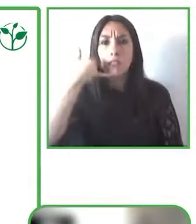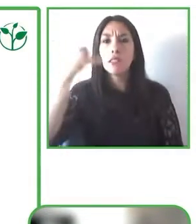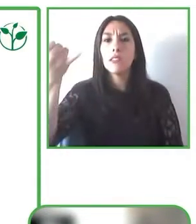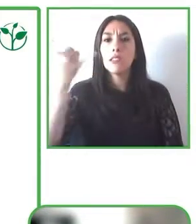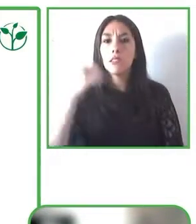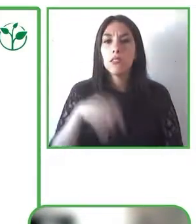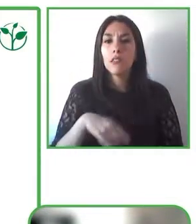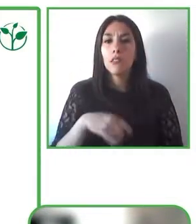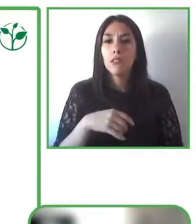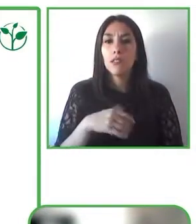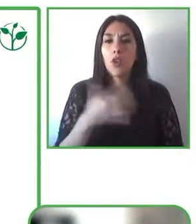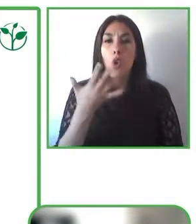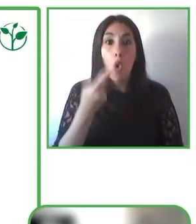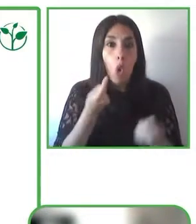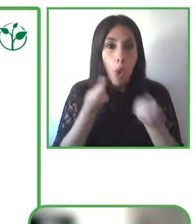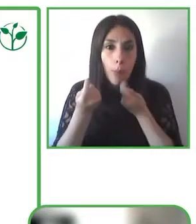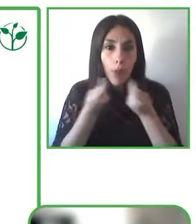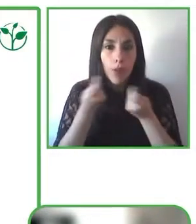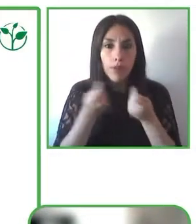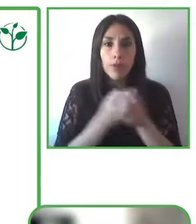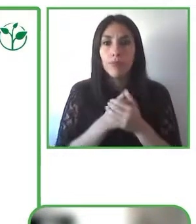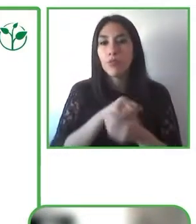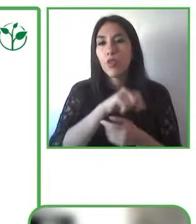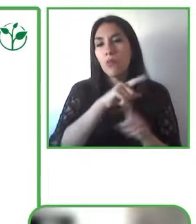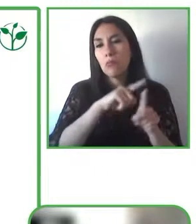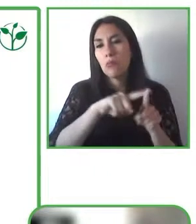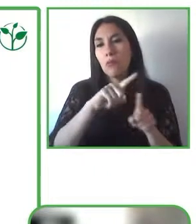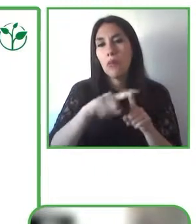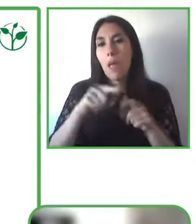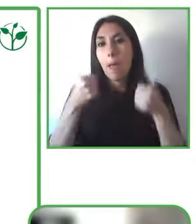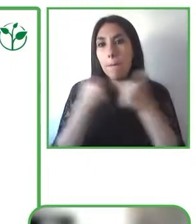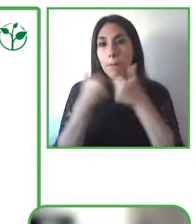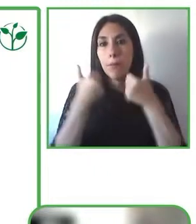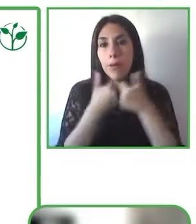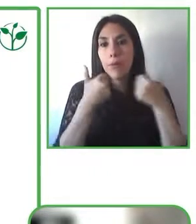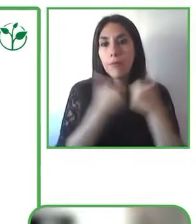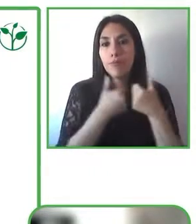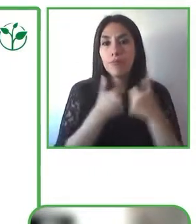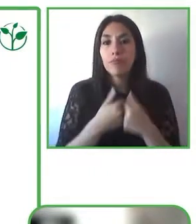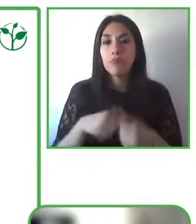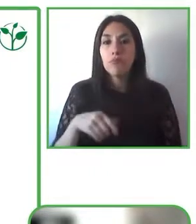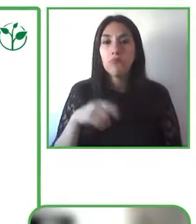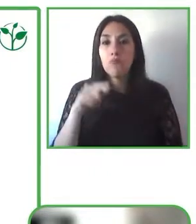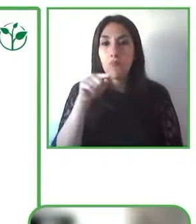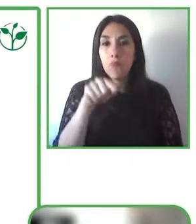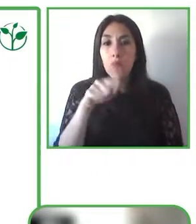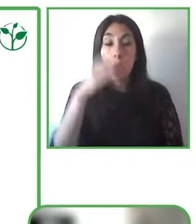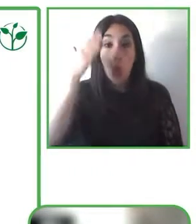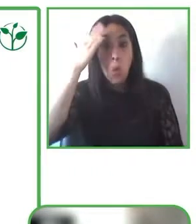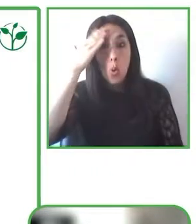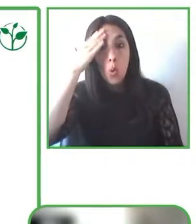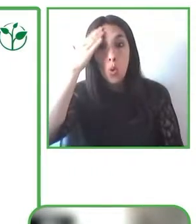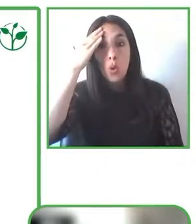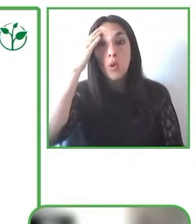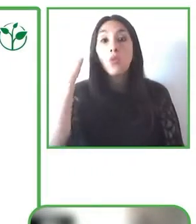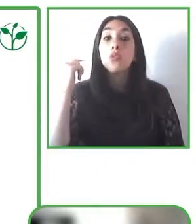that might make that device more accessible for a person in their particular circumstances.